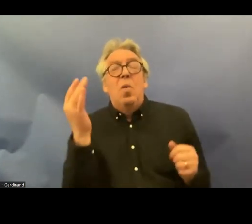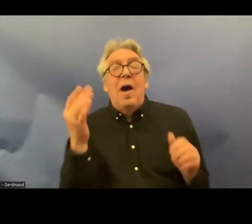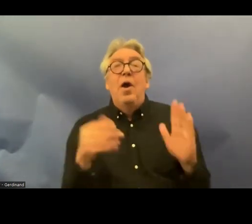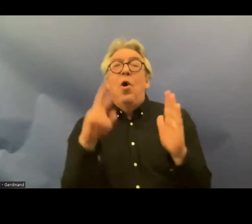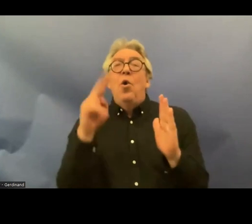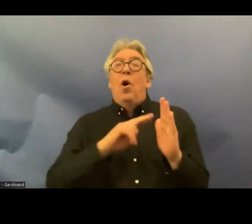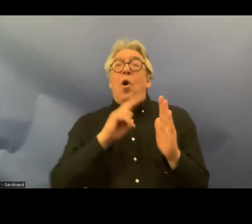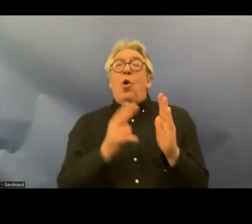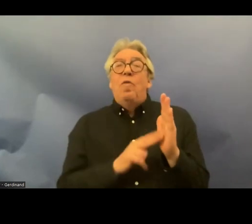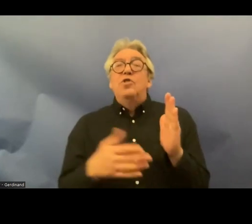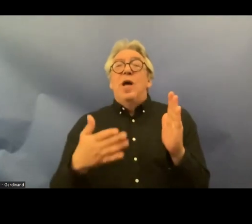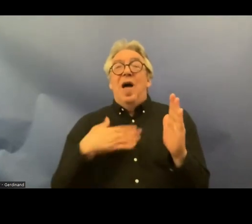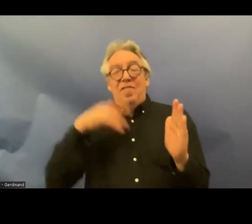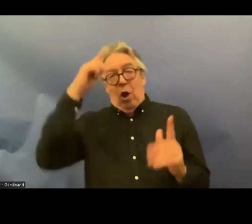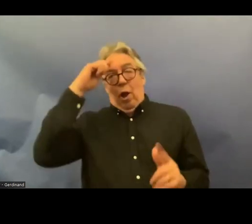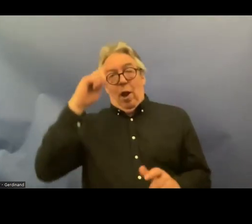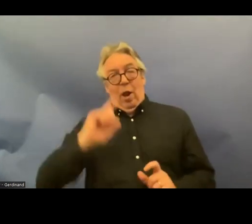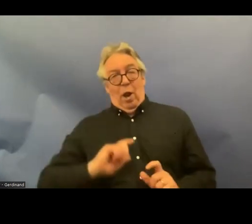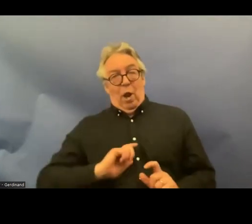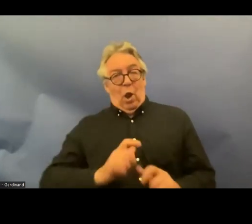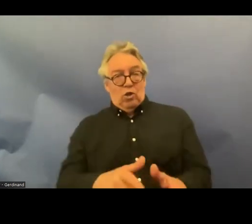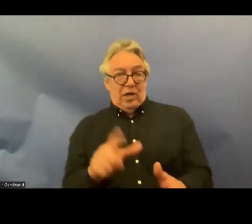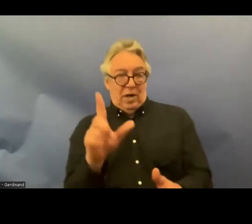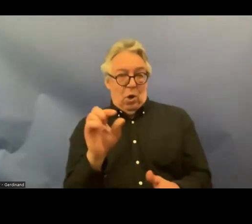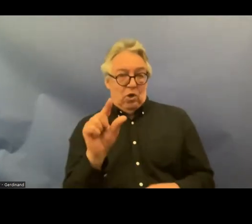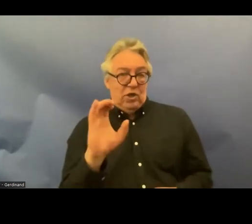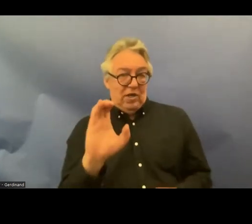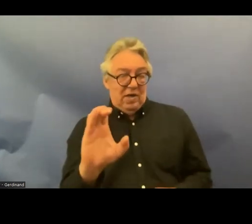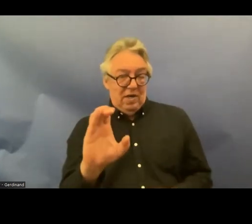the idea of who is a person with disabilities and what does it mean not